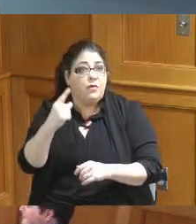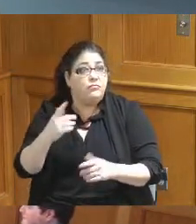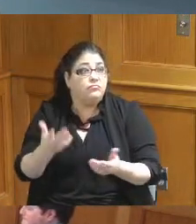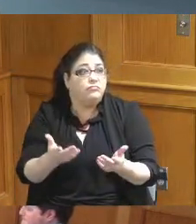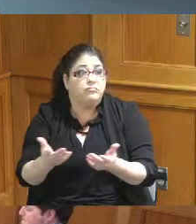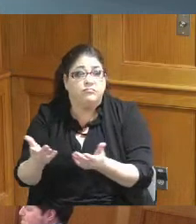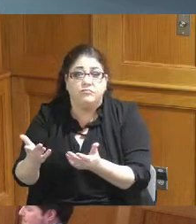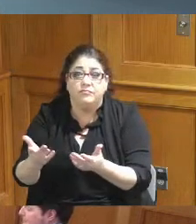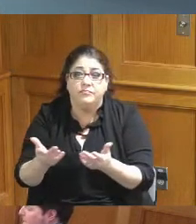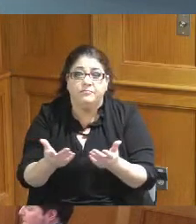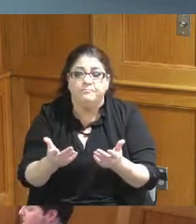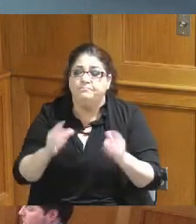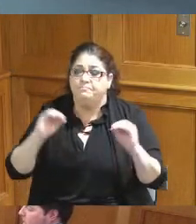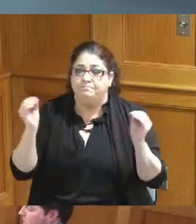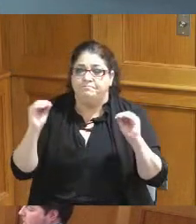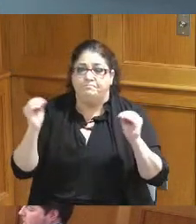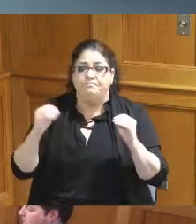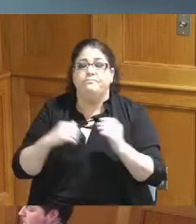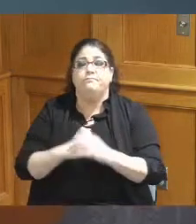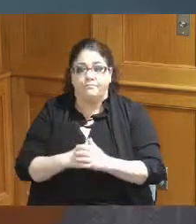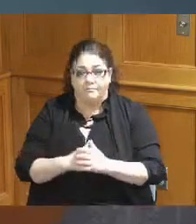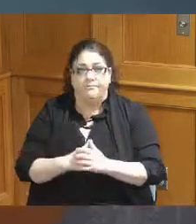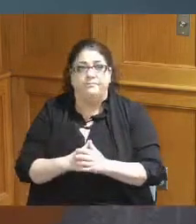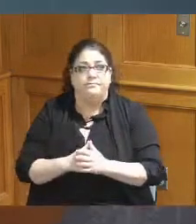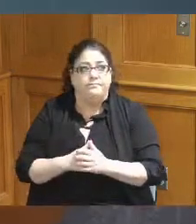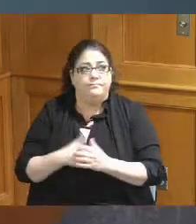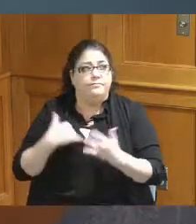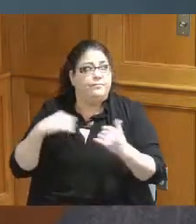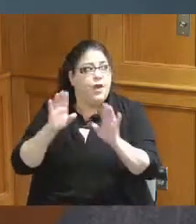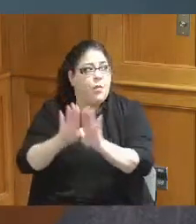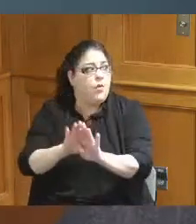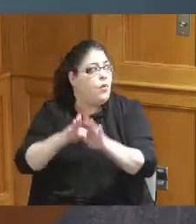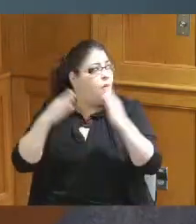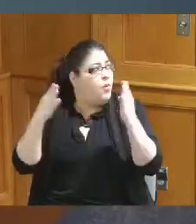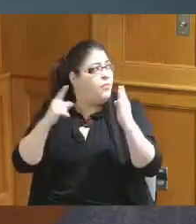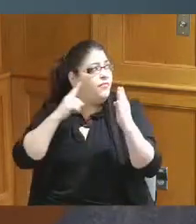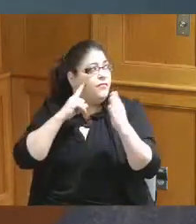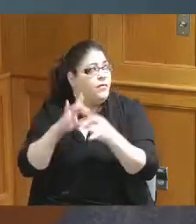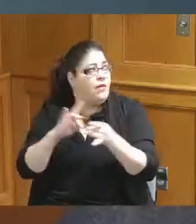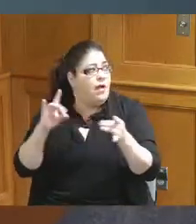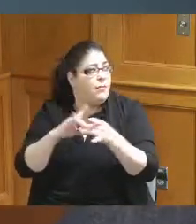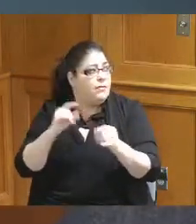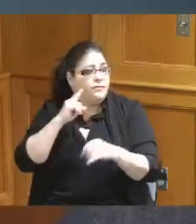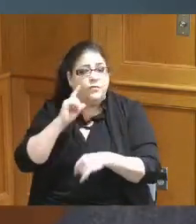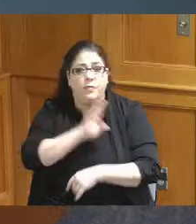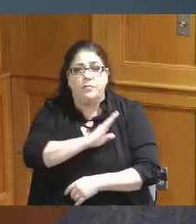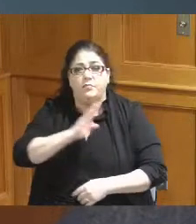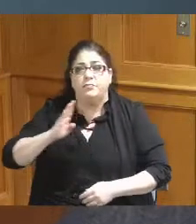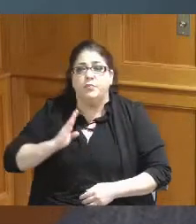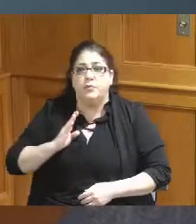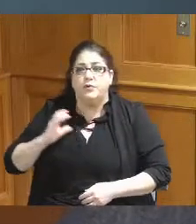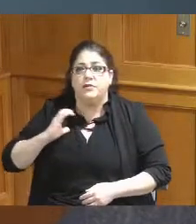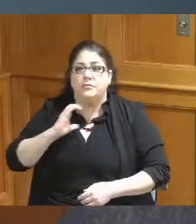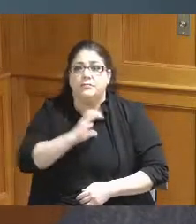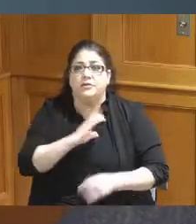no comments on Zoom I'm going to open it up for comments of the Board of Commission I will go